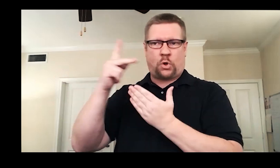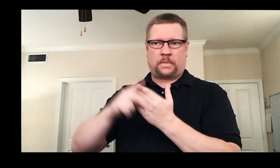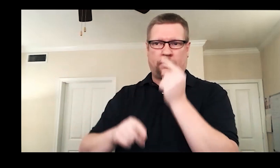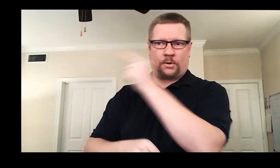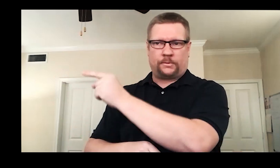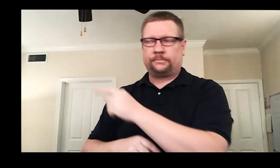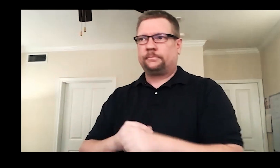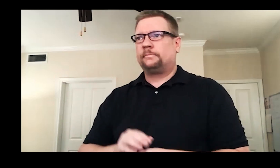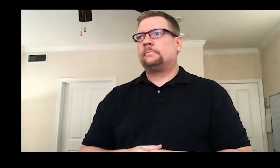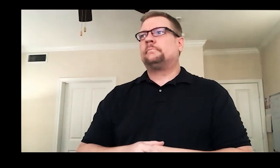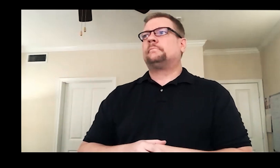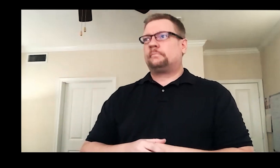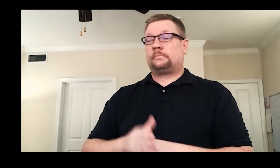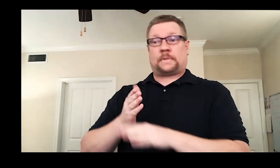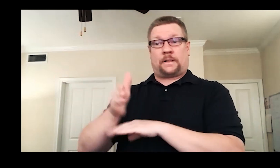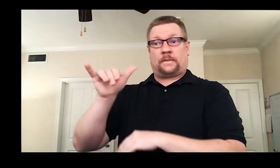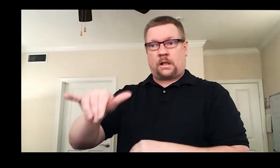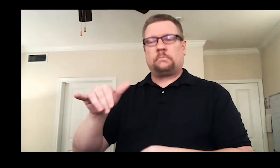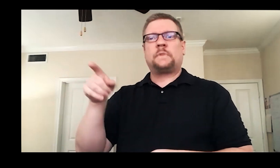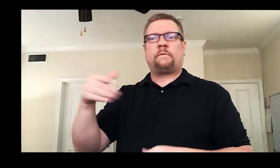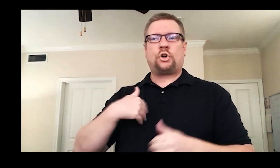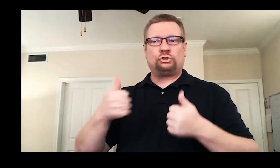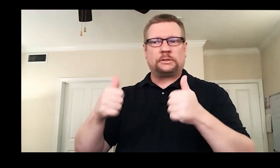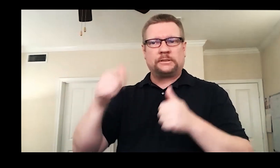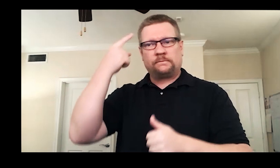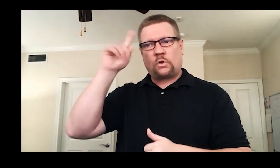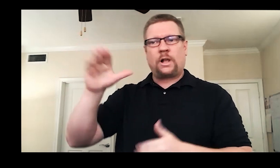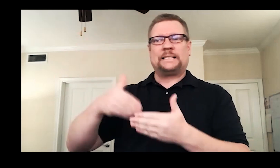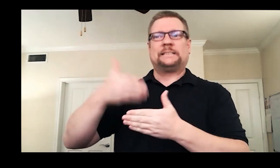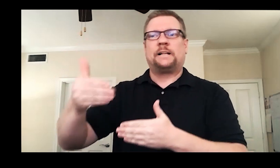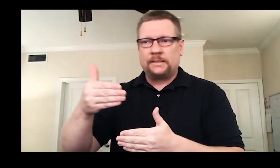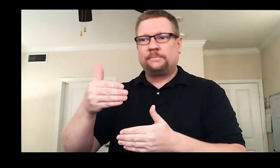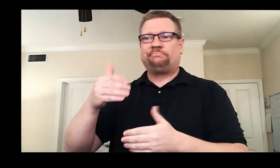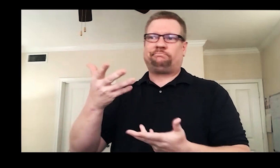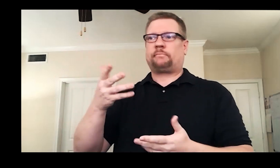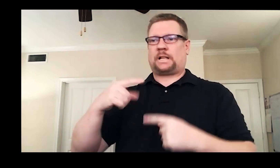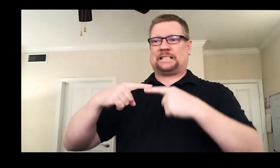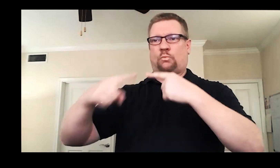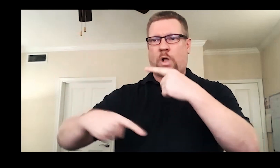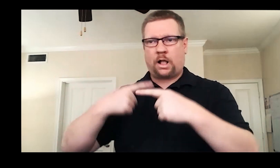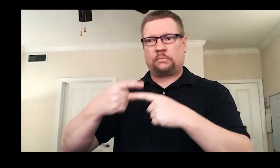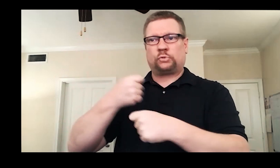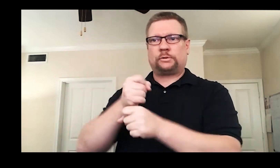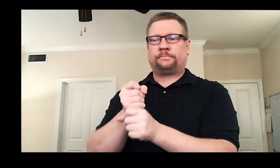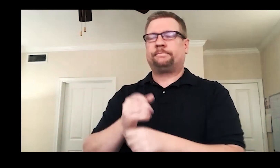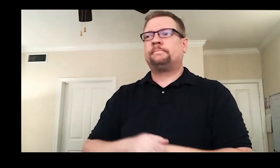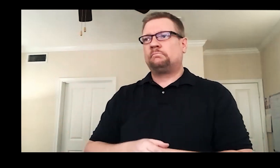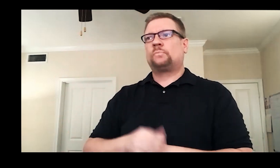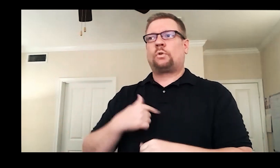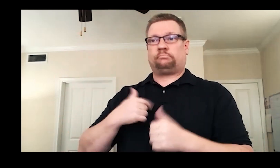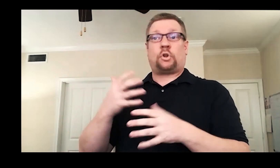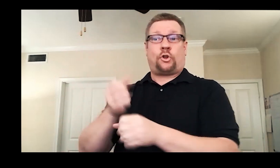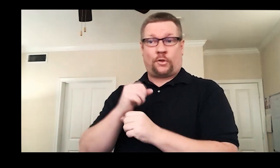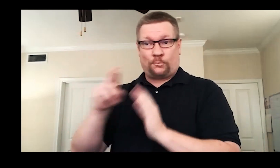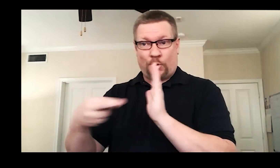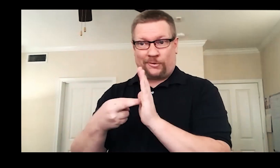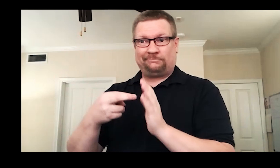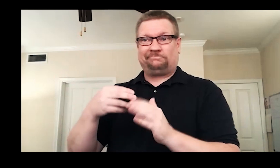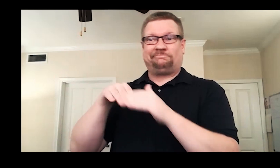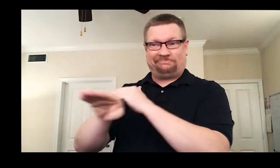After that experience, I auditioned for their next season's production and landed a role!